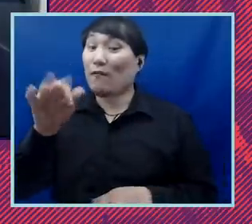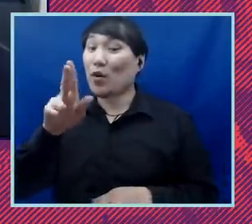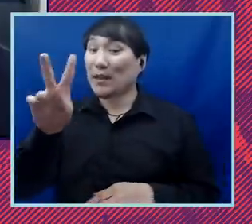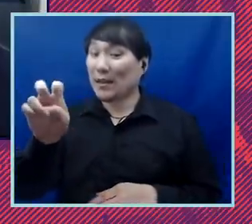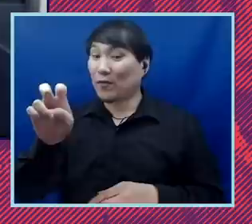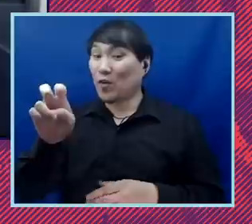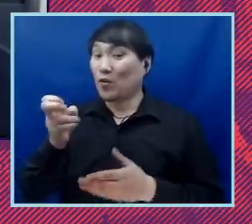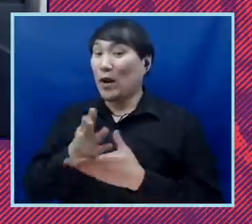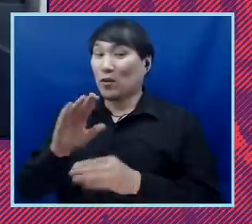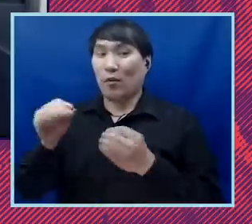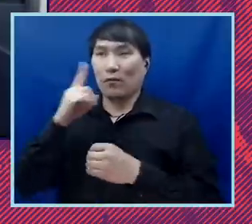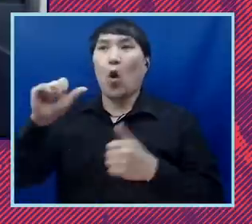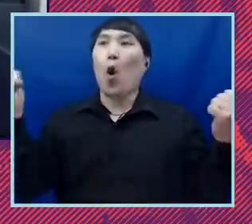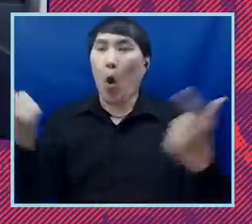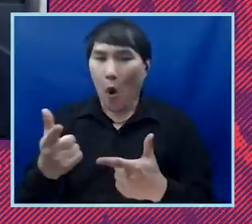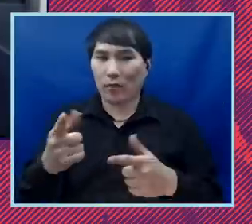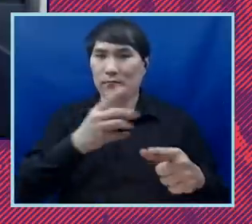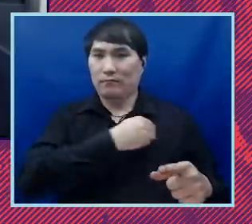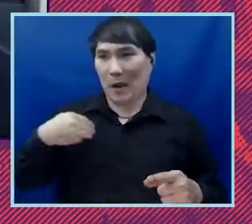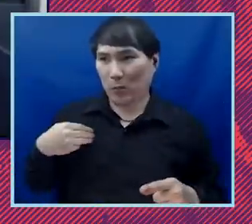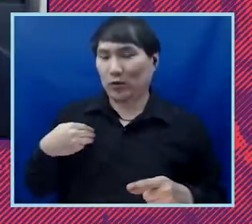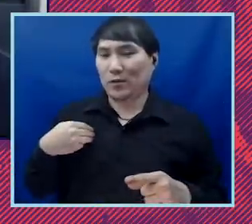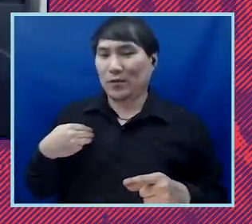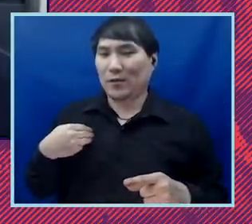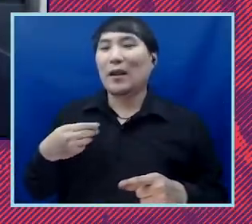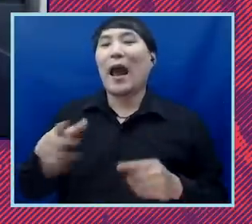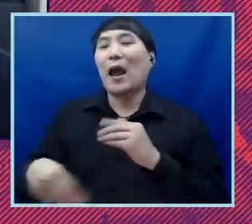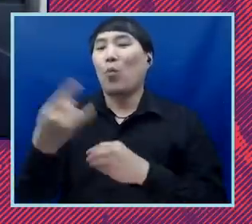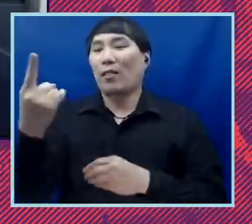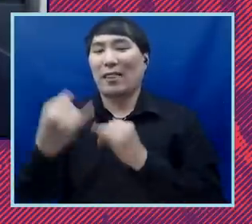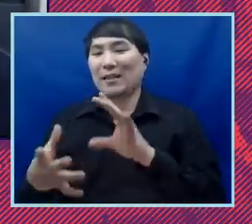all of our affiliates, as it were. So say a last word about how you see this play out in states